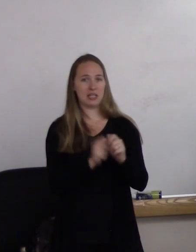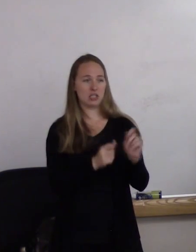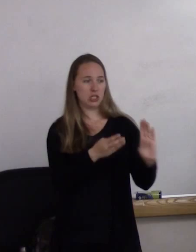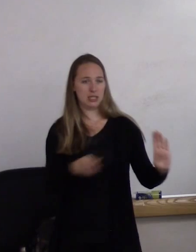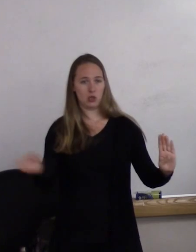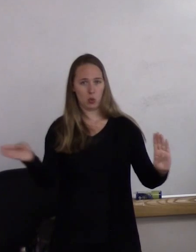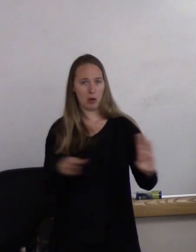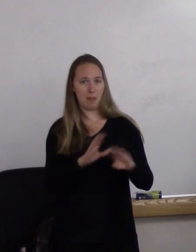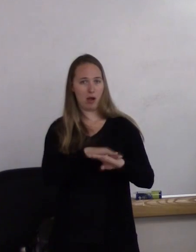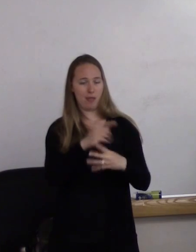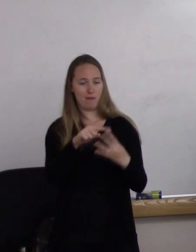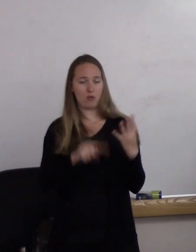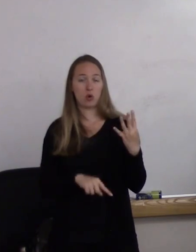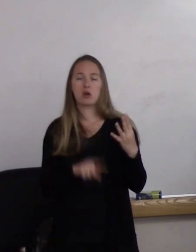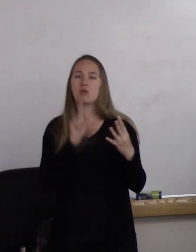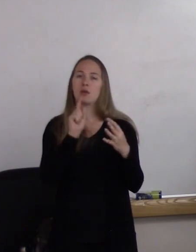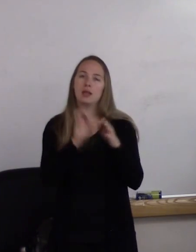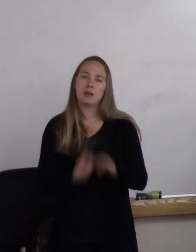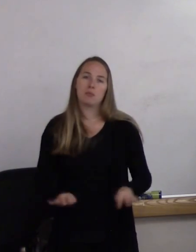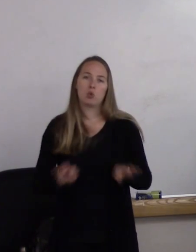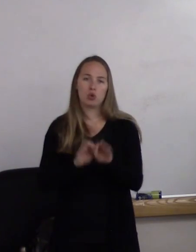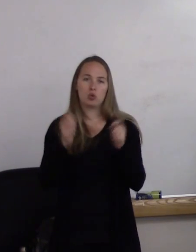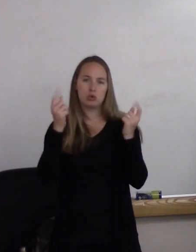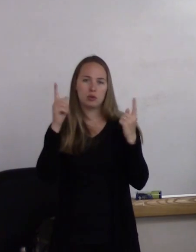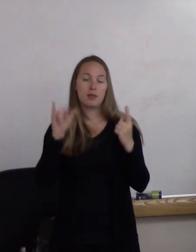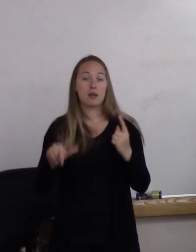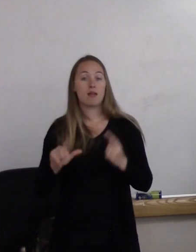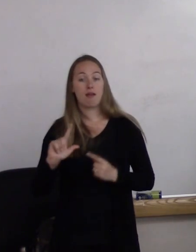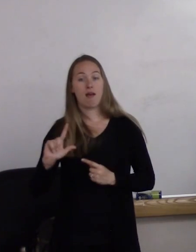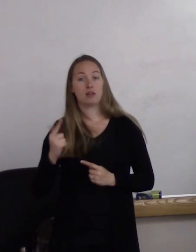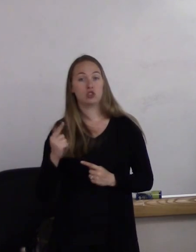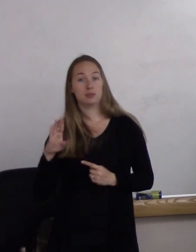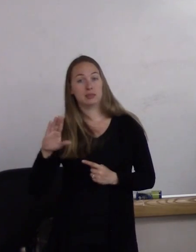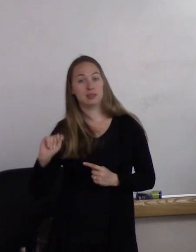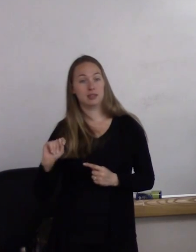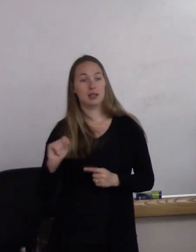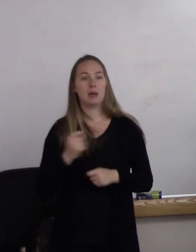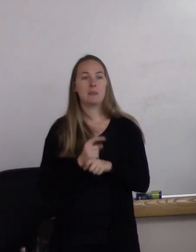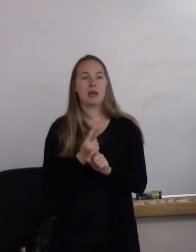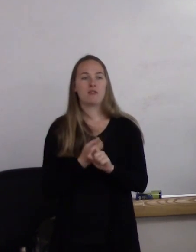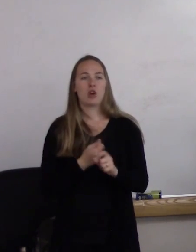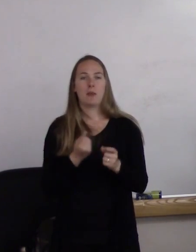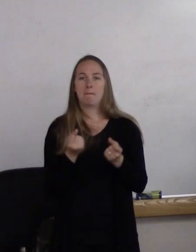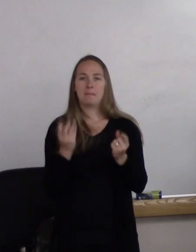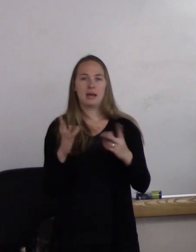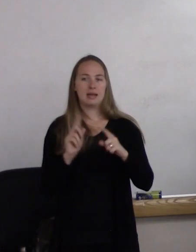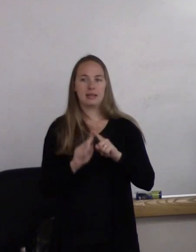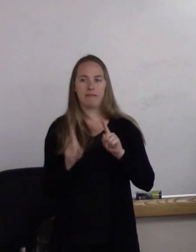because the LGBT community is made up of very divergent domains,